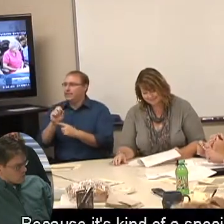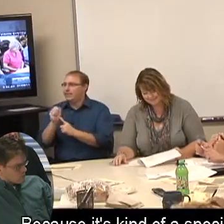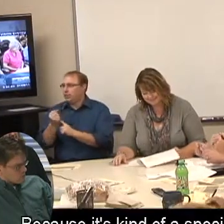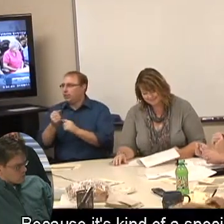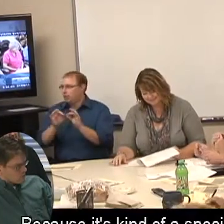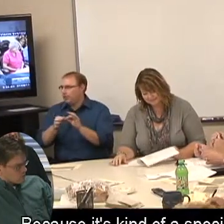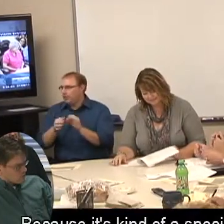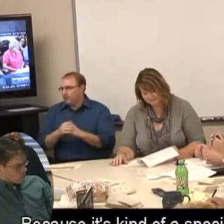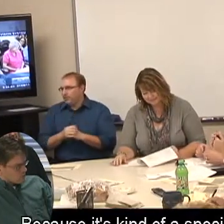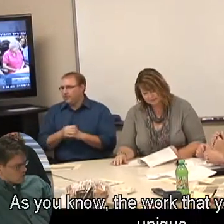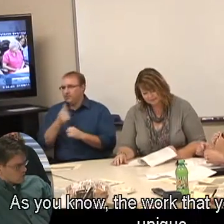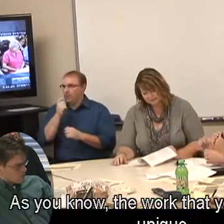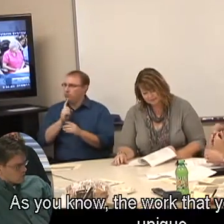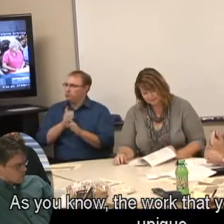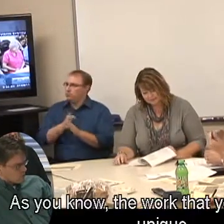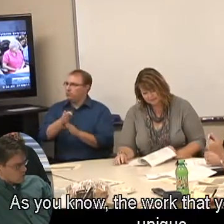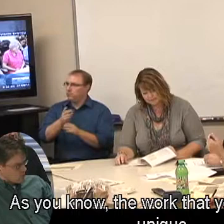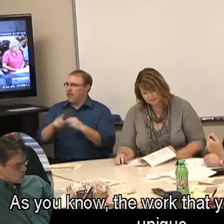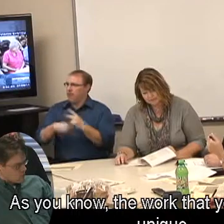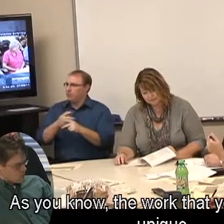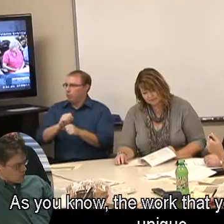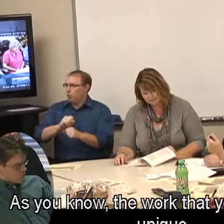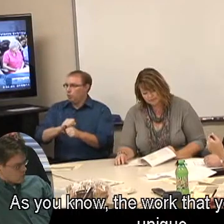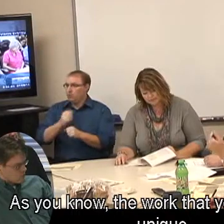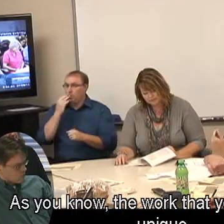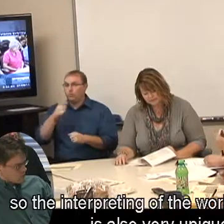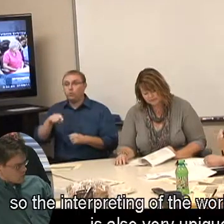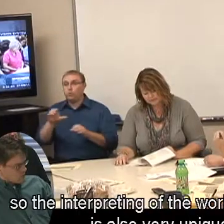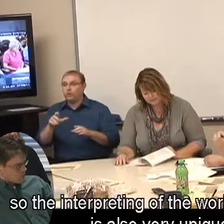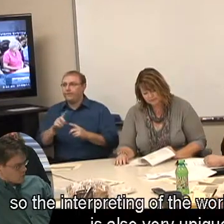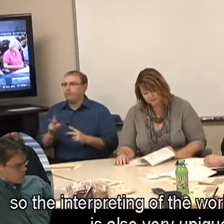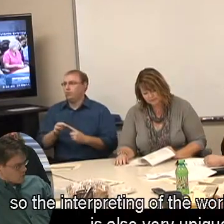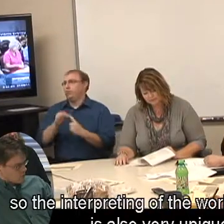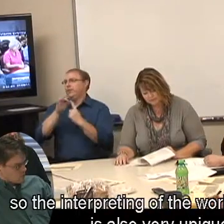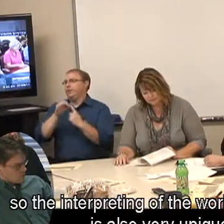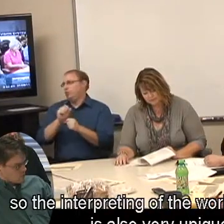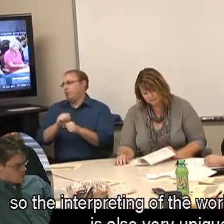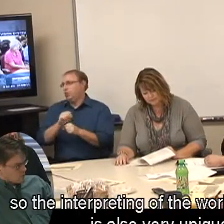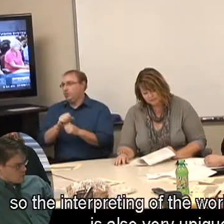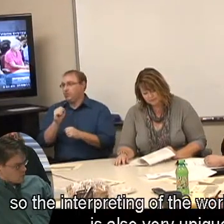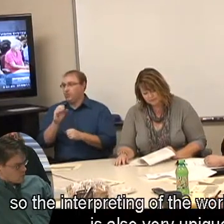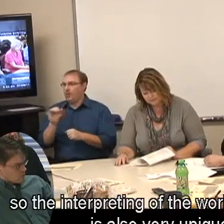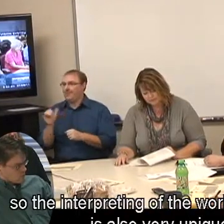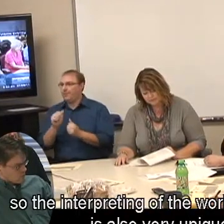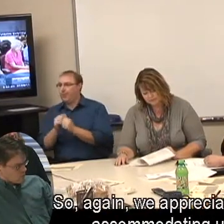Because it's kind of a specialized field. As you know, the work that you do is very unique so the interpreting of the work that you do is also very unique.